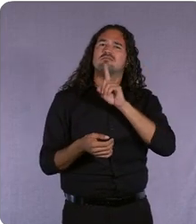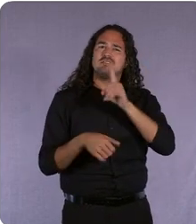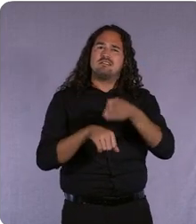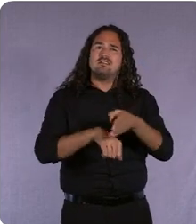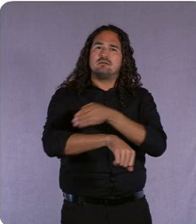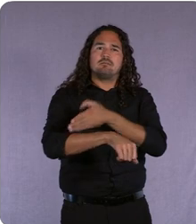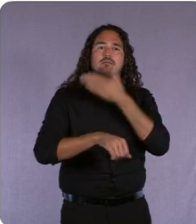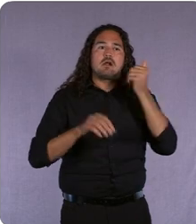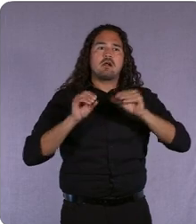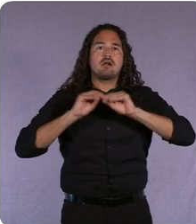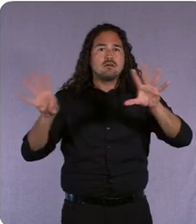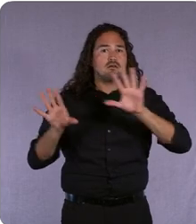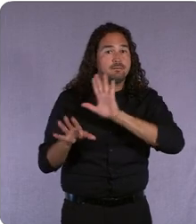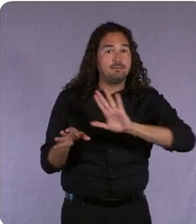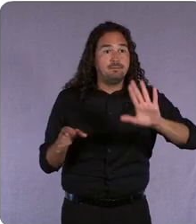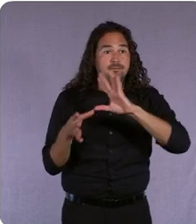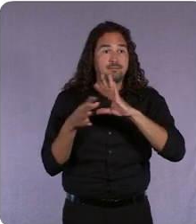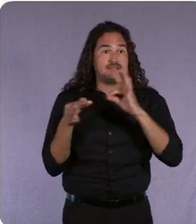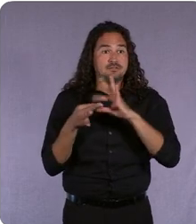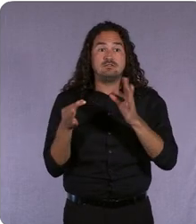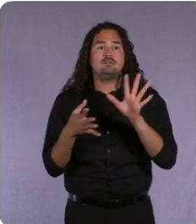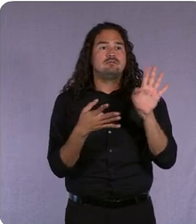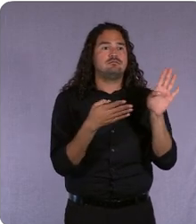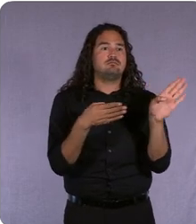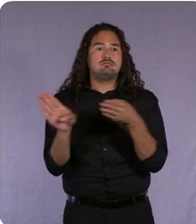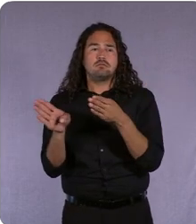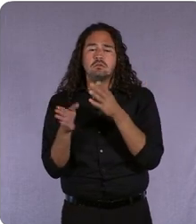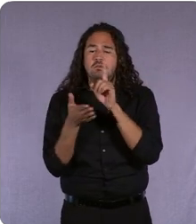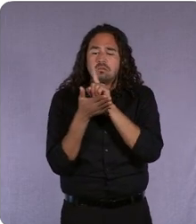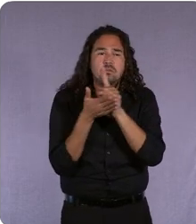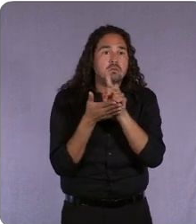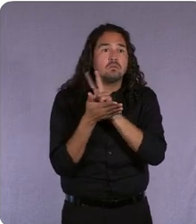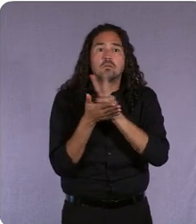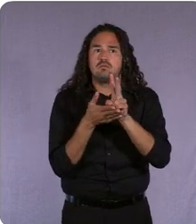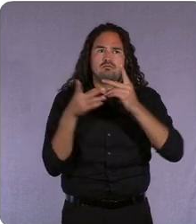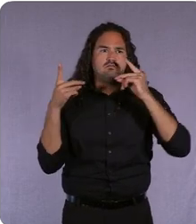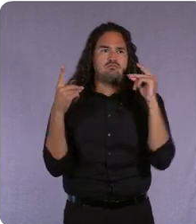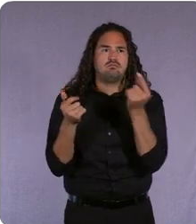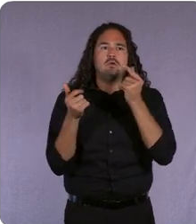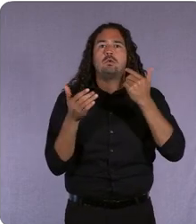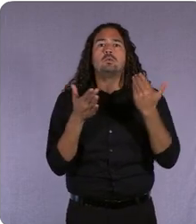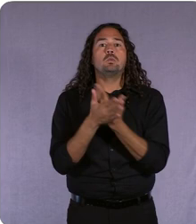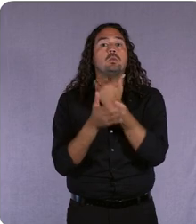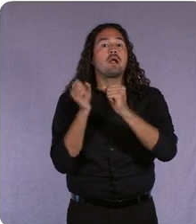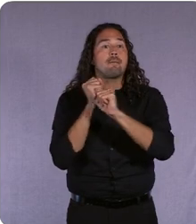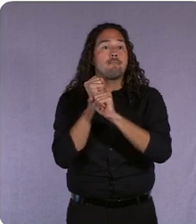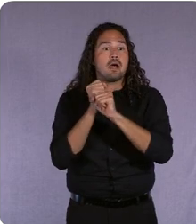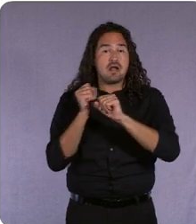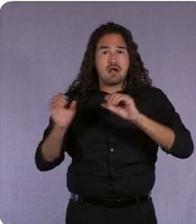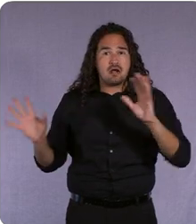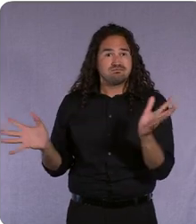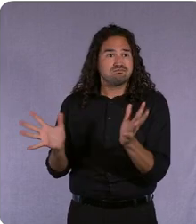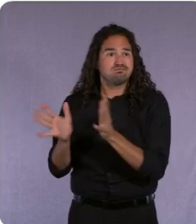showcasing the benefits for marketers driving a 25 percent increase in qualified signups. They've